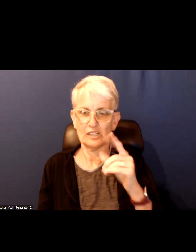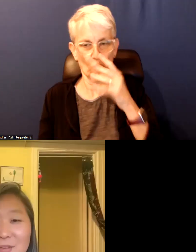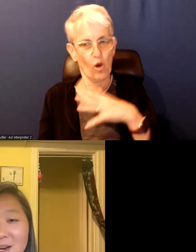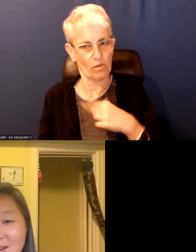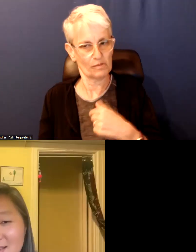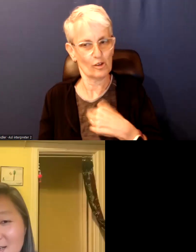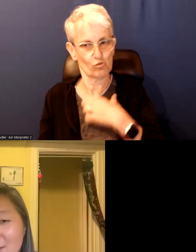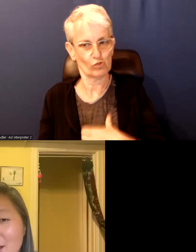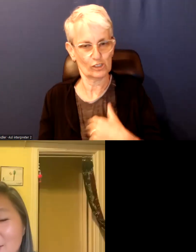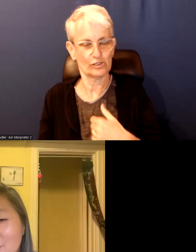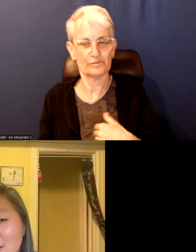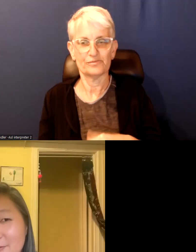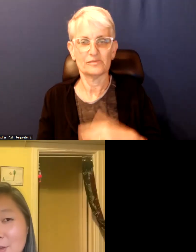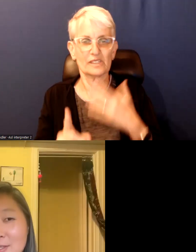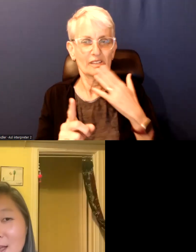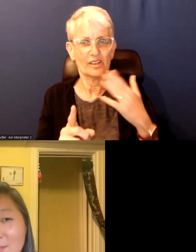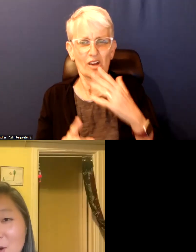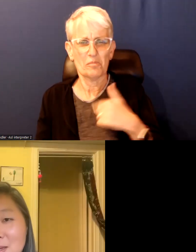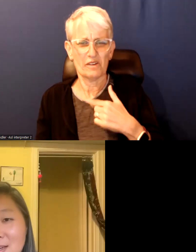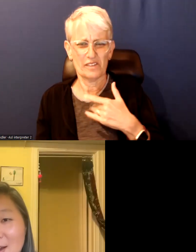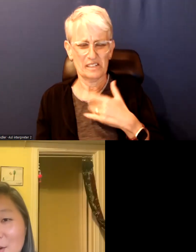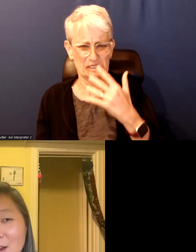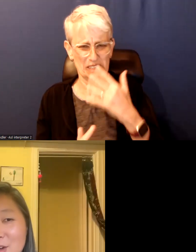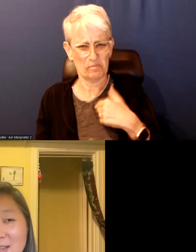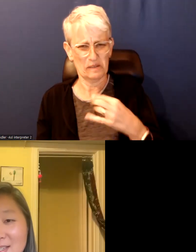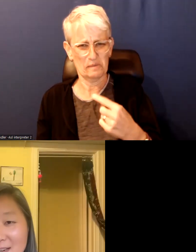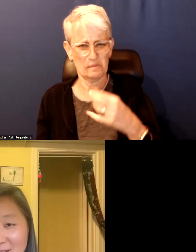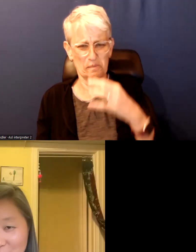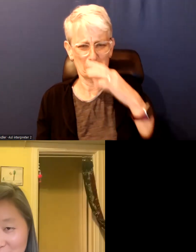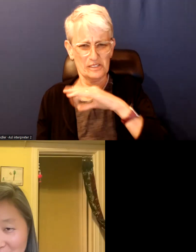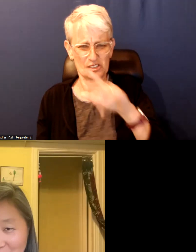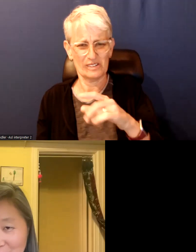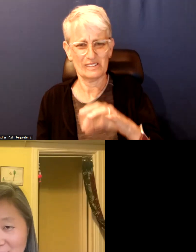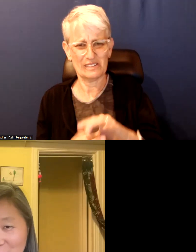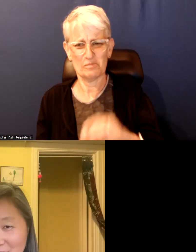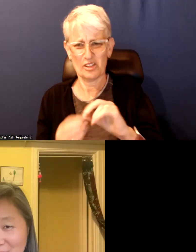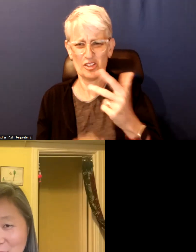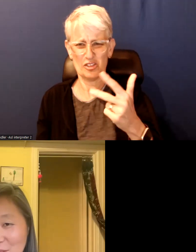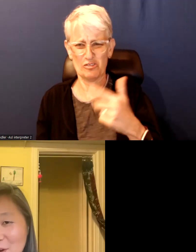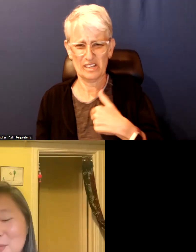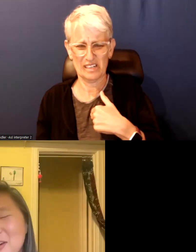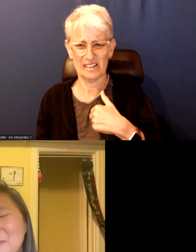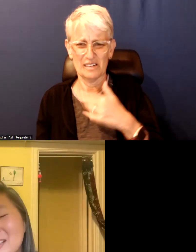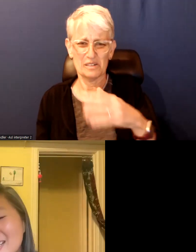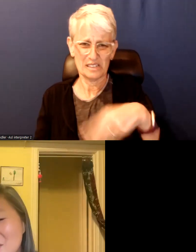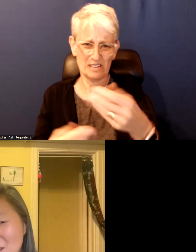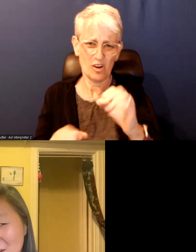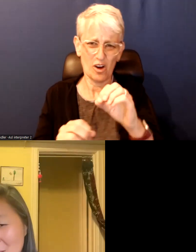Thanks for the great insight Debbie I really feel sad about missing out your insight on question number three. I want to give you another opportunity to please a share.